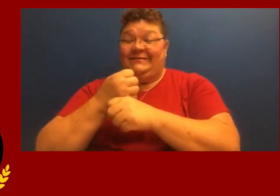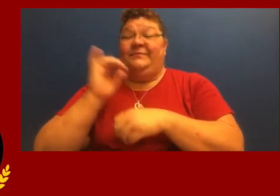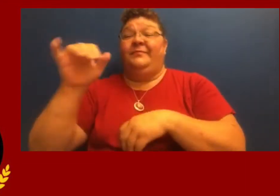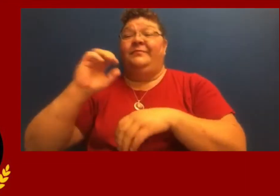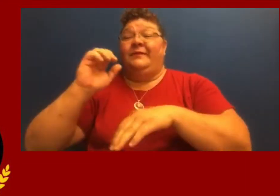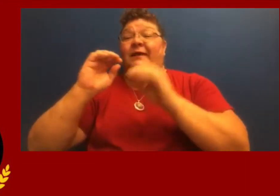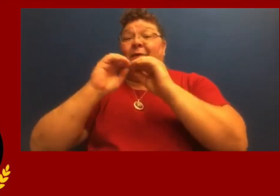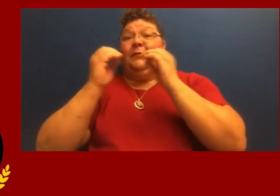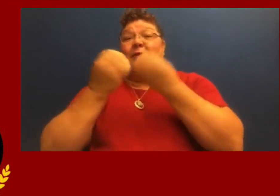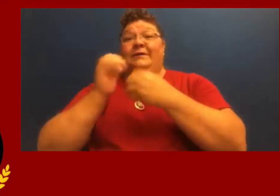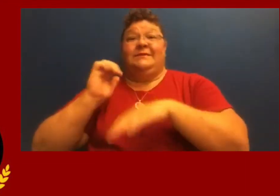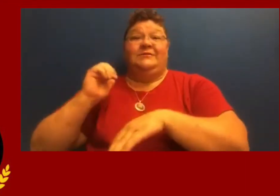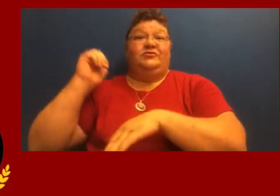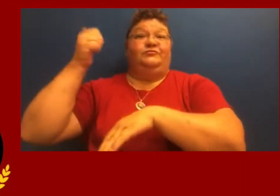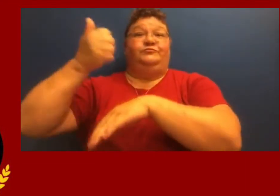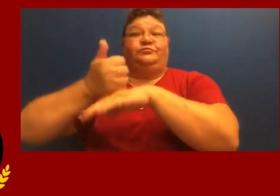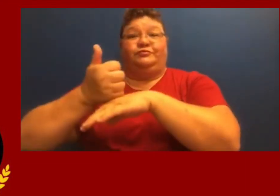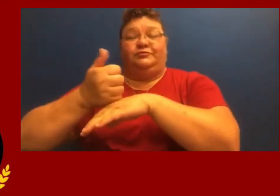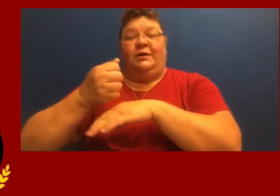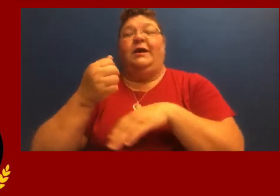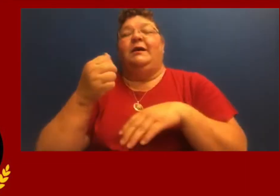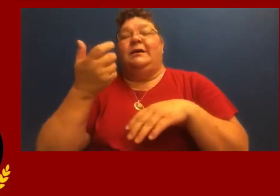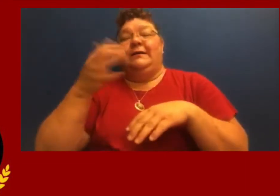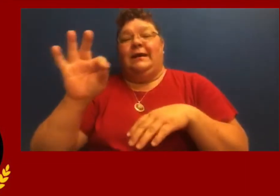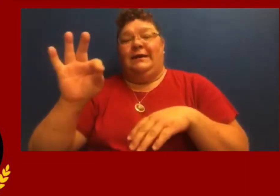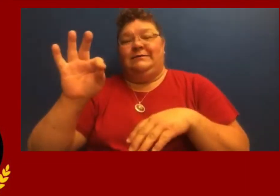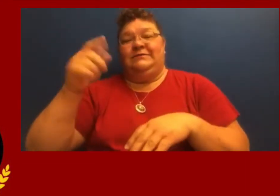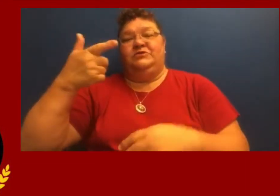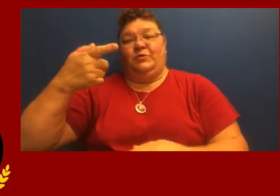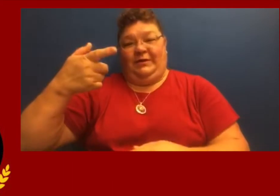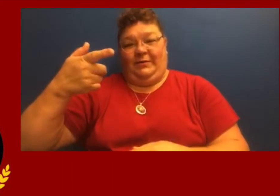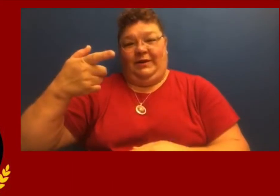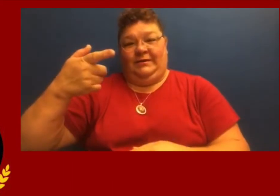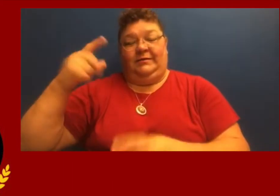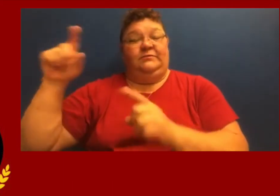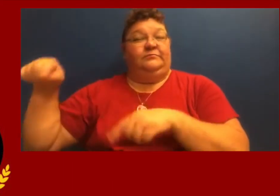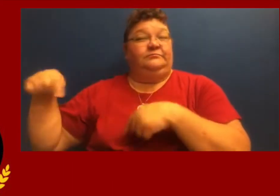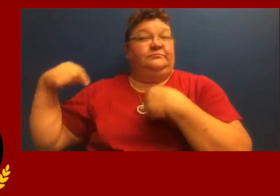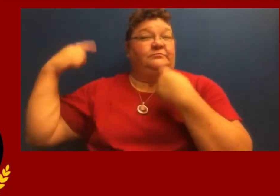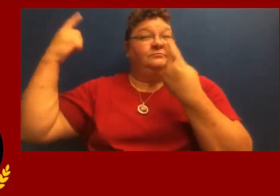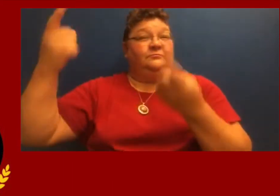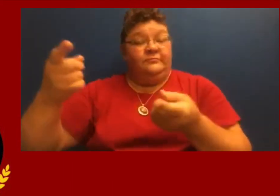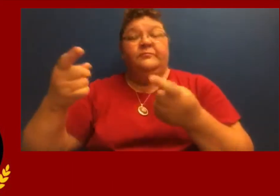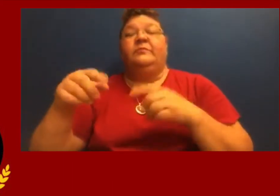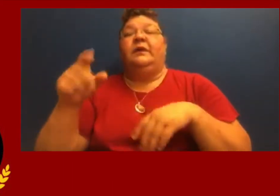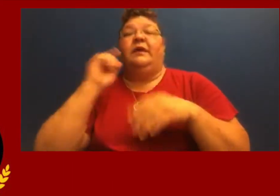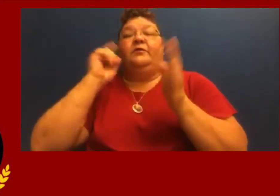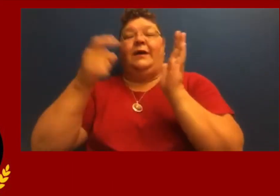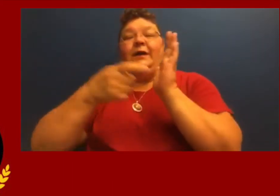The organization was established in 1921 and has been going ever since.